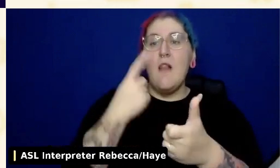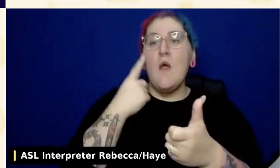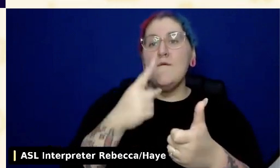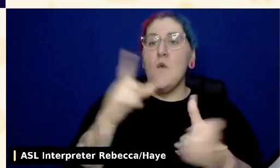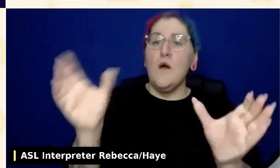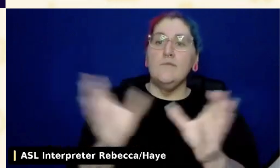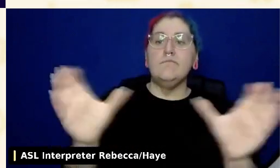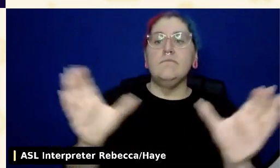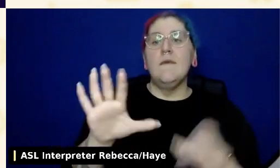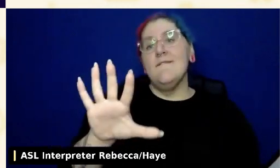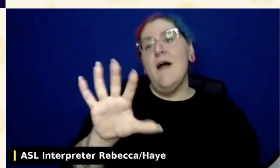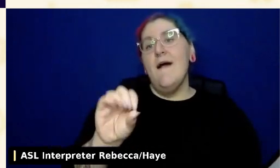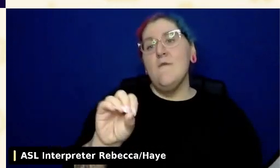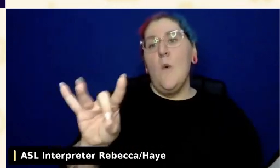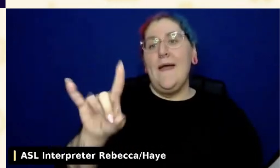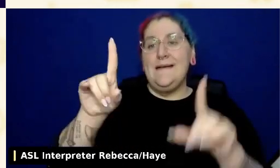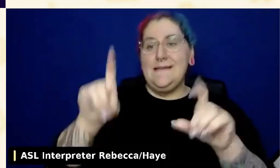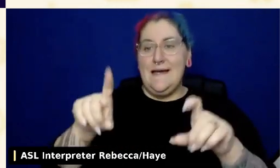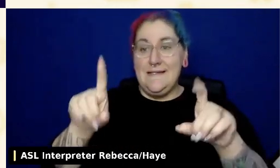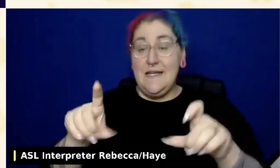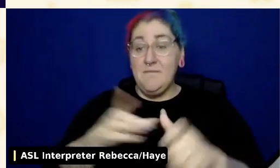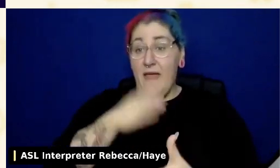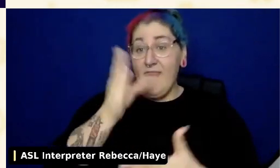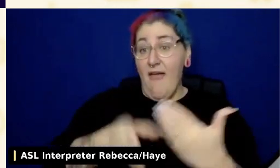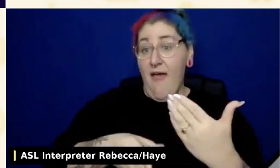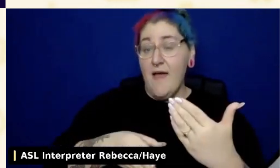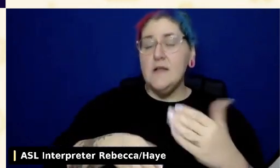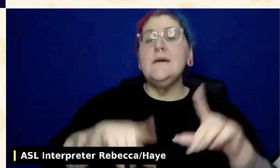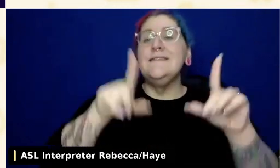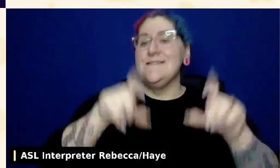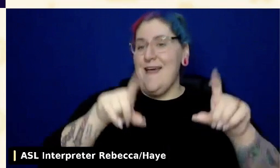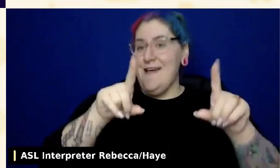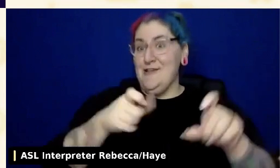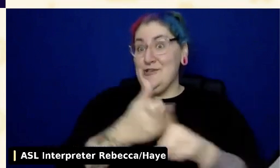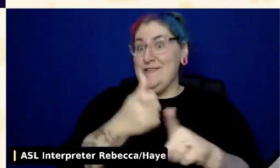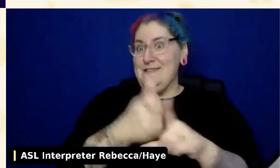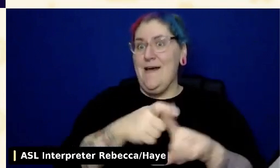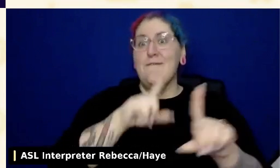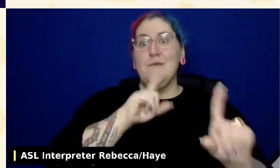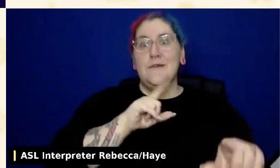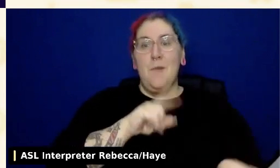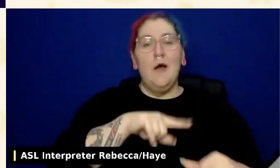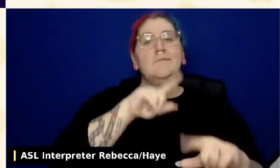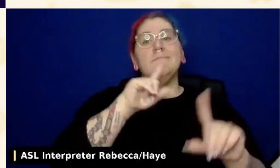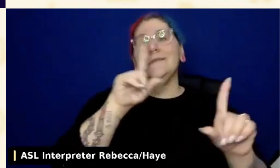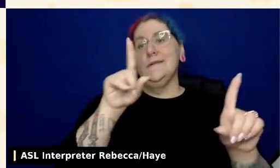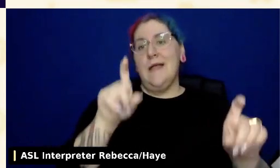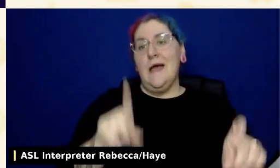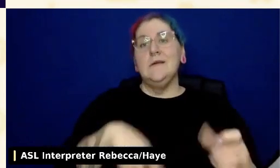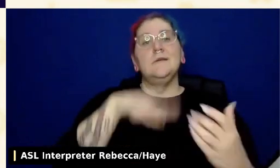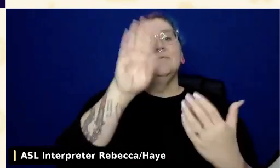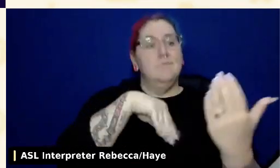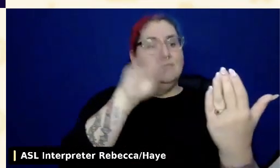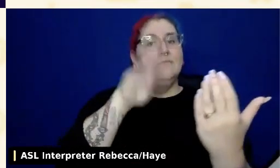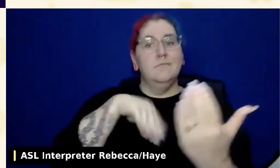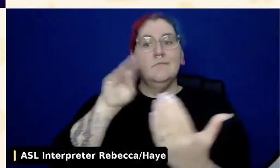And then at the end of that, you take a series of tests as you go through and you take the final test and they will issue certification.